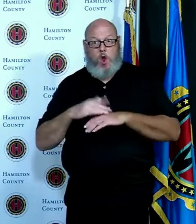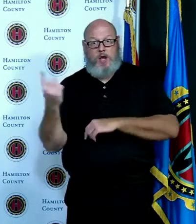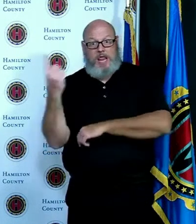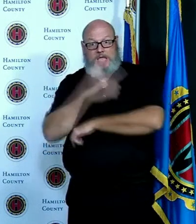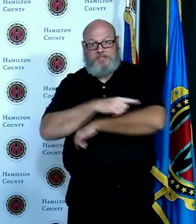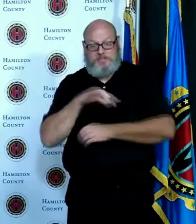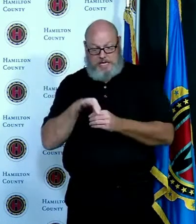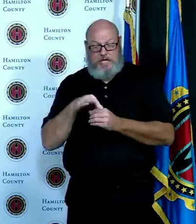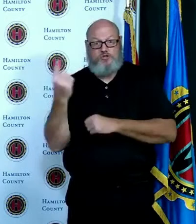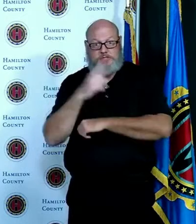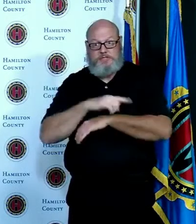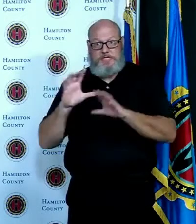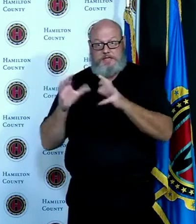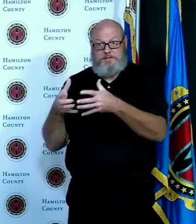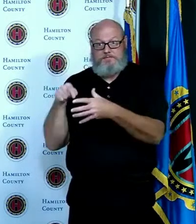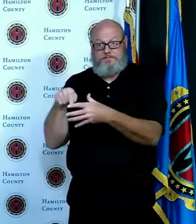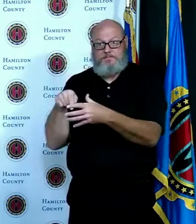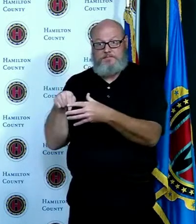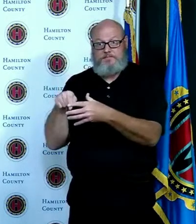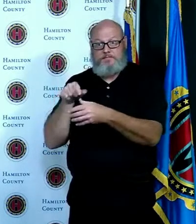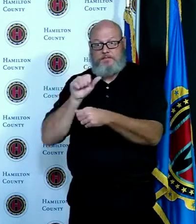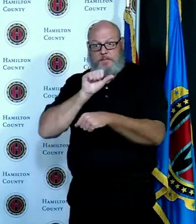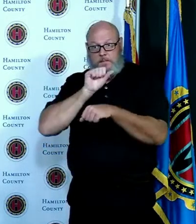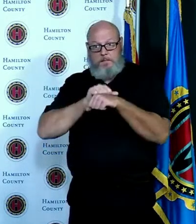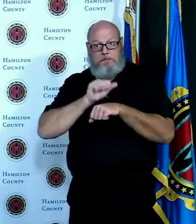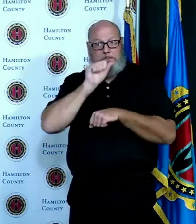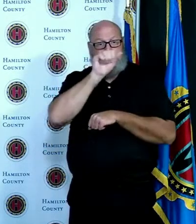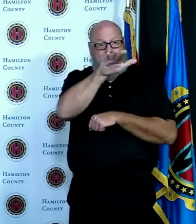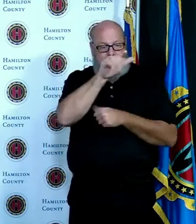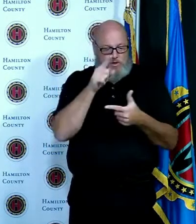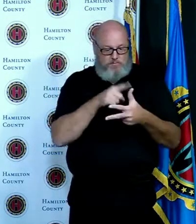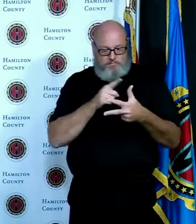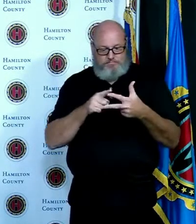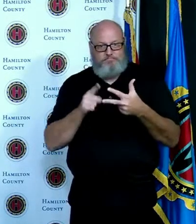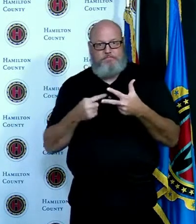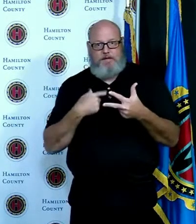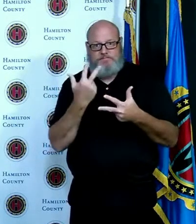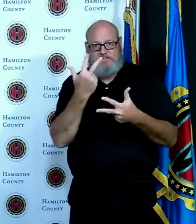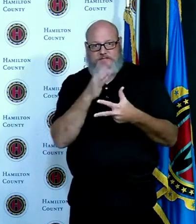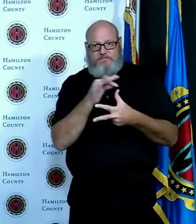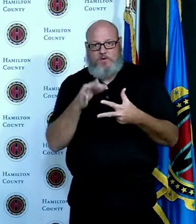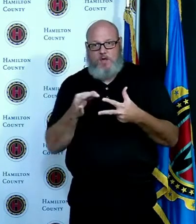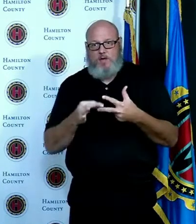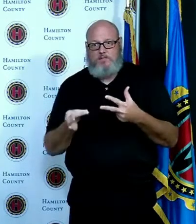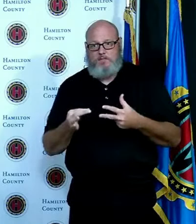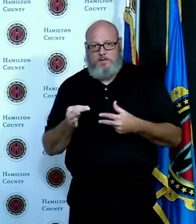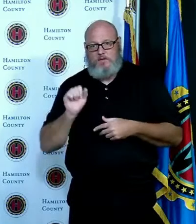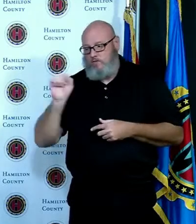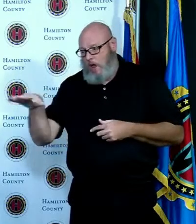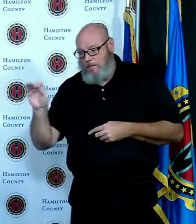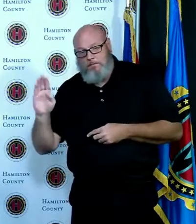vote by mail or drop your ballot in the dropbox and so one last thing before